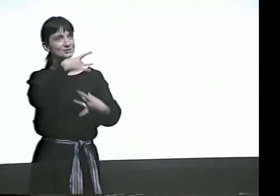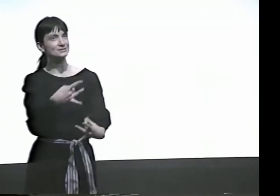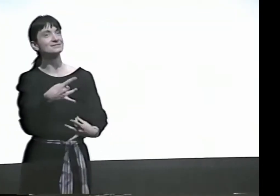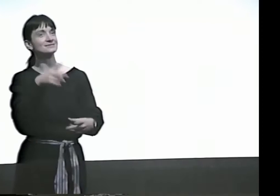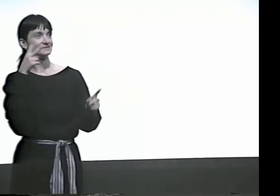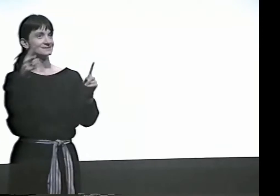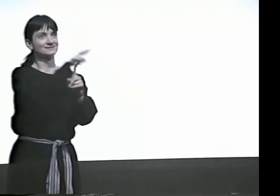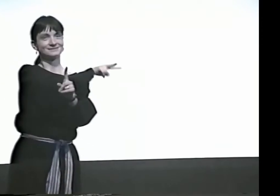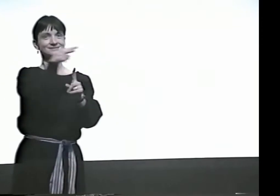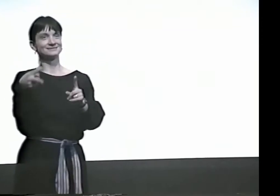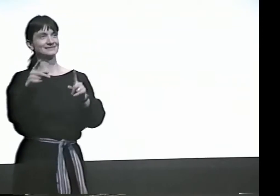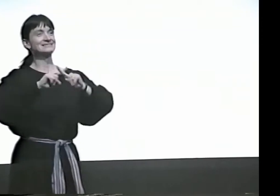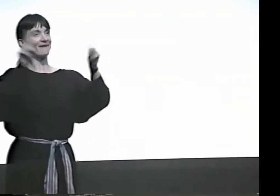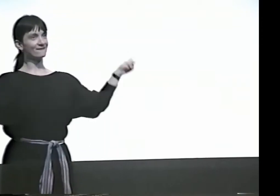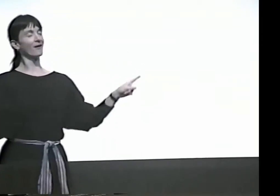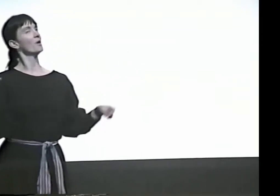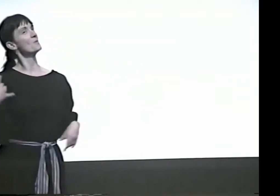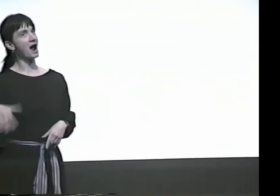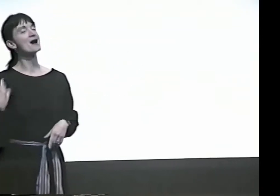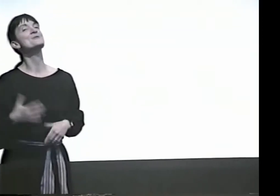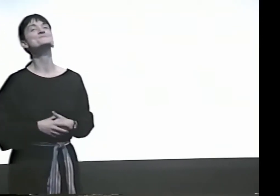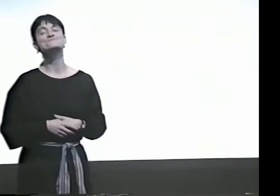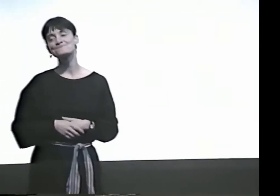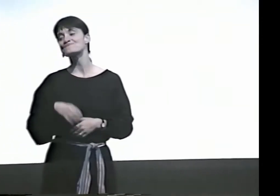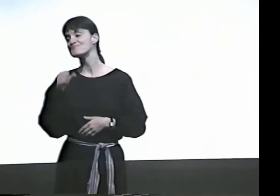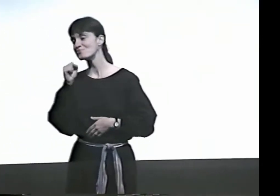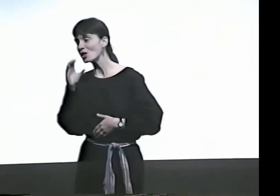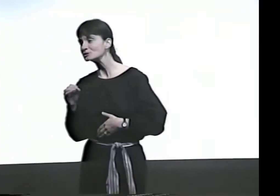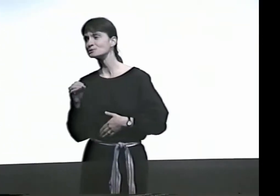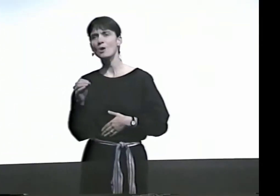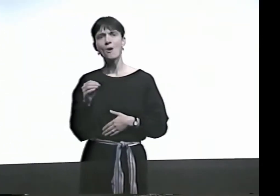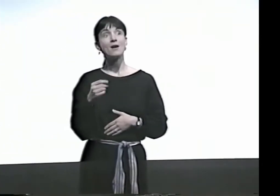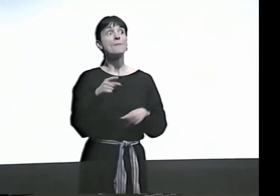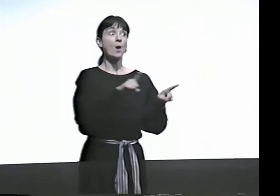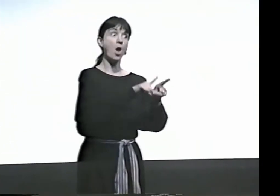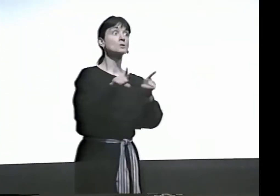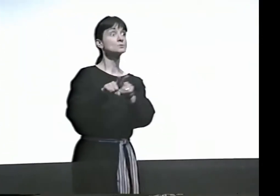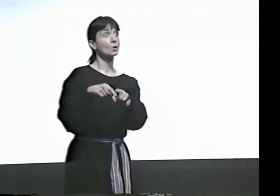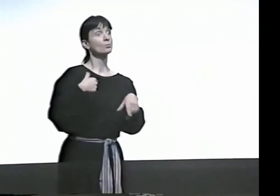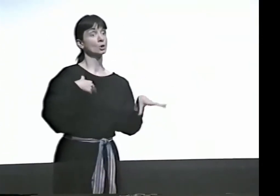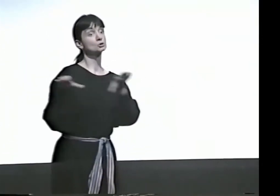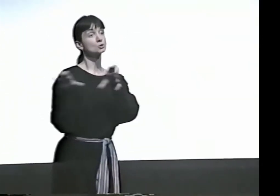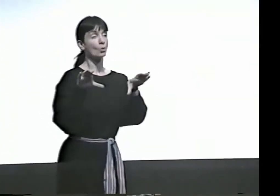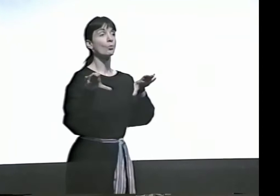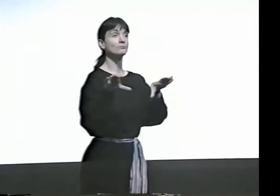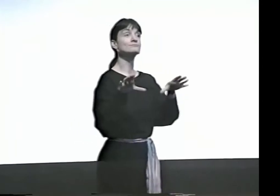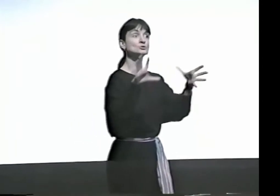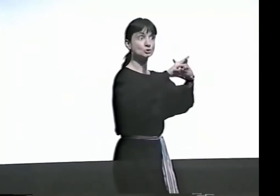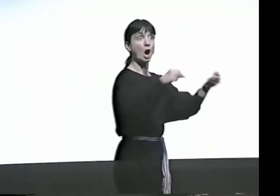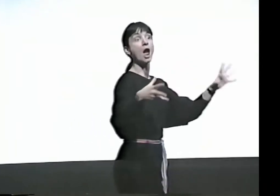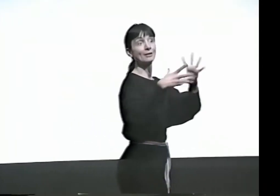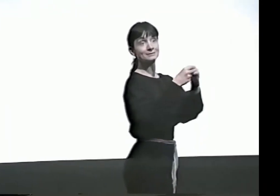IT'S NOT SMOOTH, SO IT'S INTERESTING TO SEE... WITH HINDSIGHT NOW.